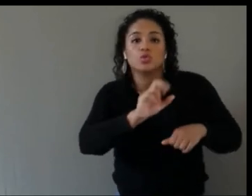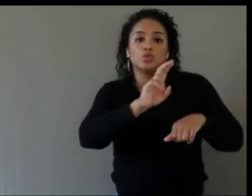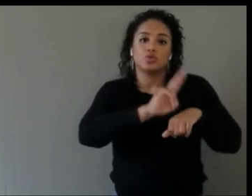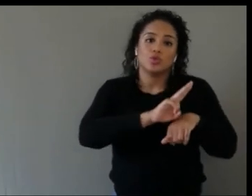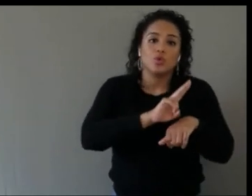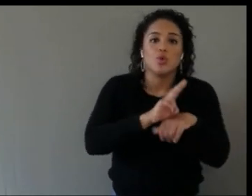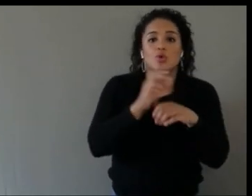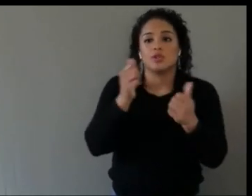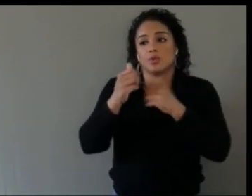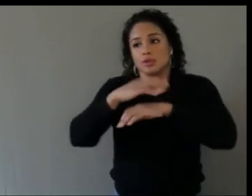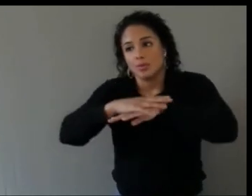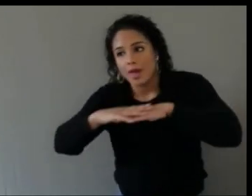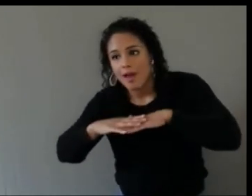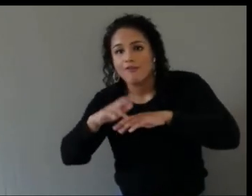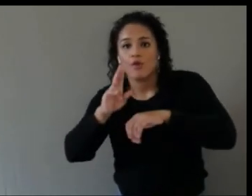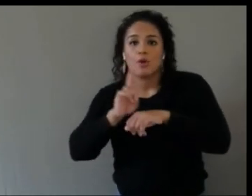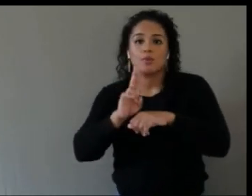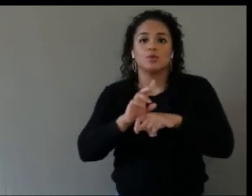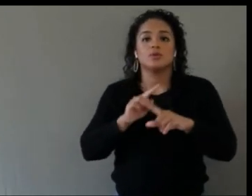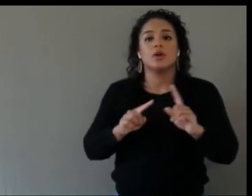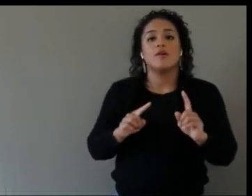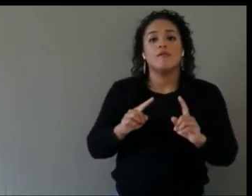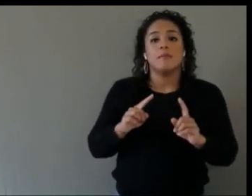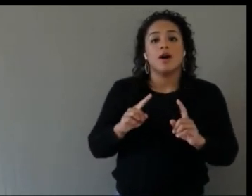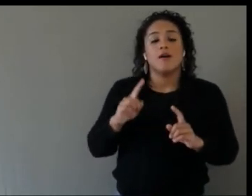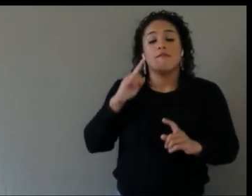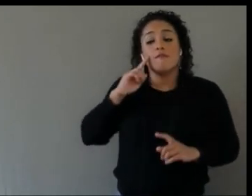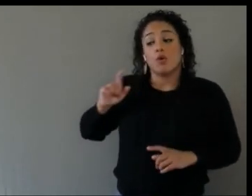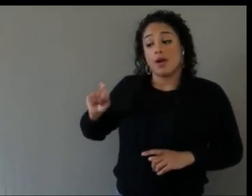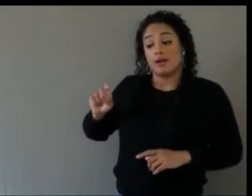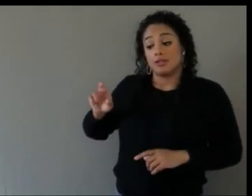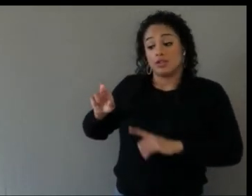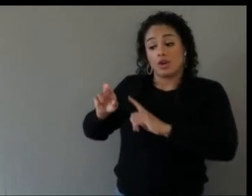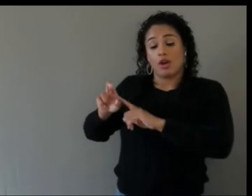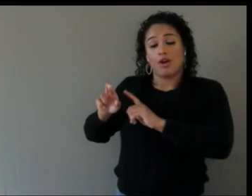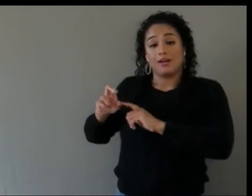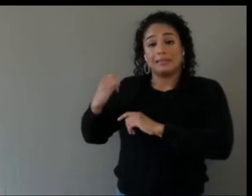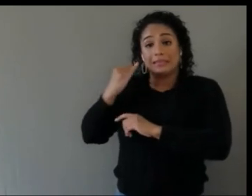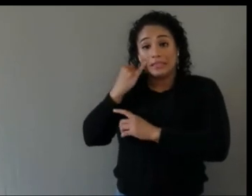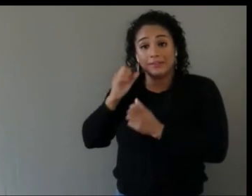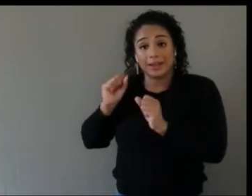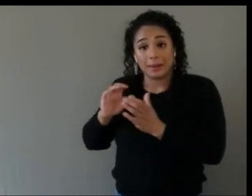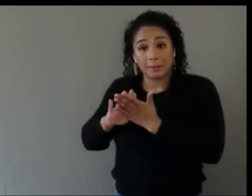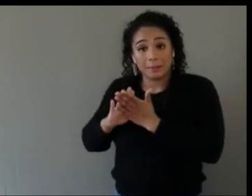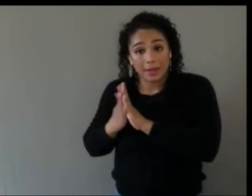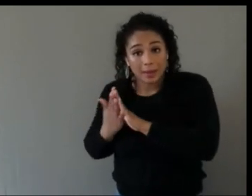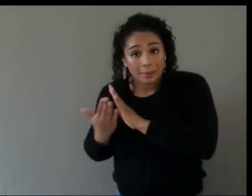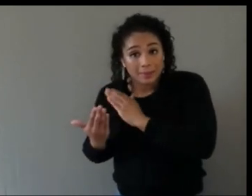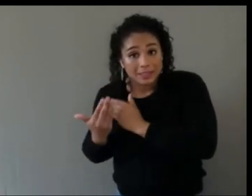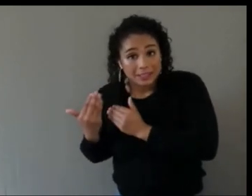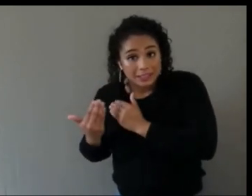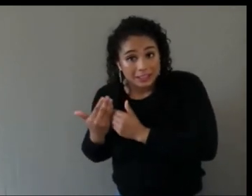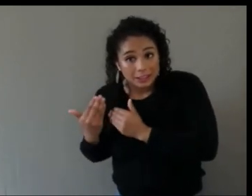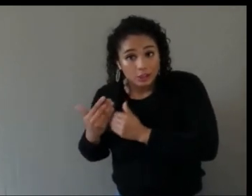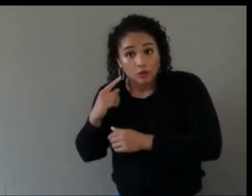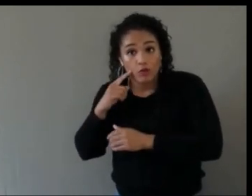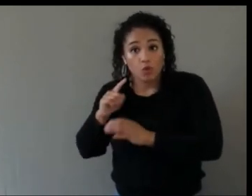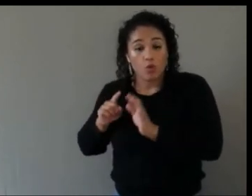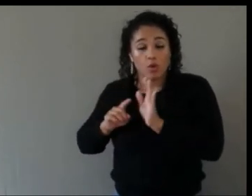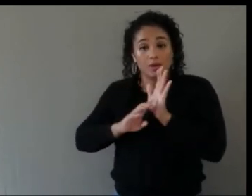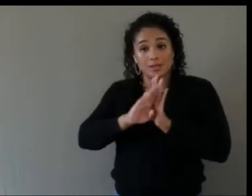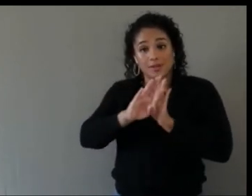they use, but for XR, you know, the easier you can make a developer, and this goes into